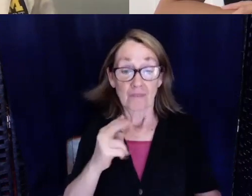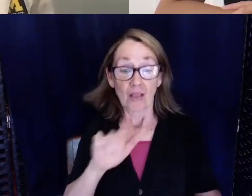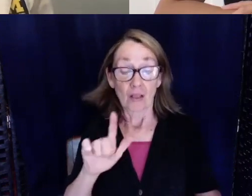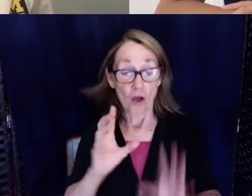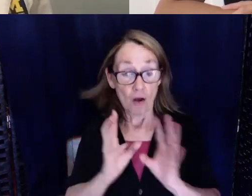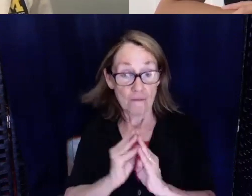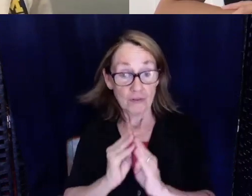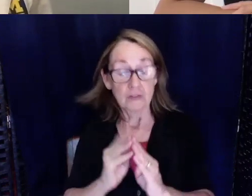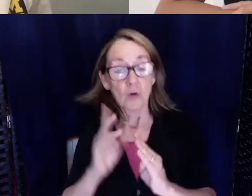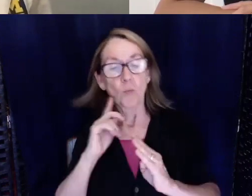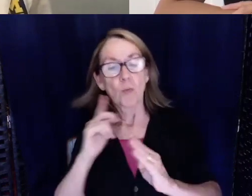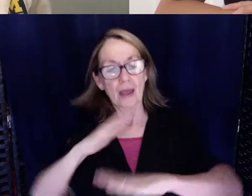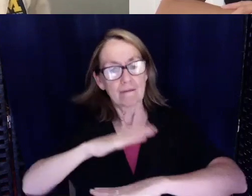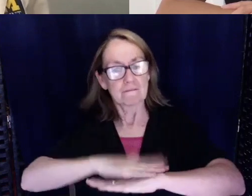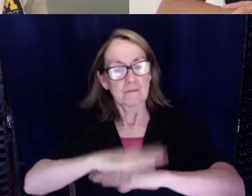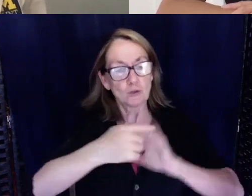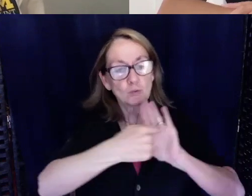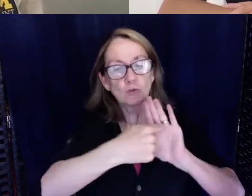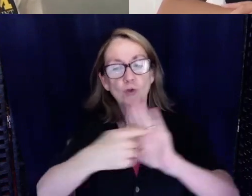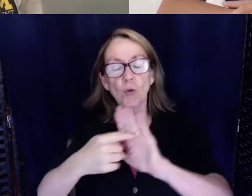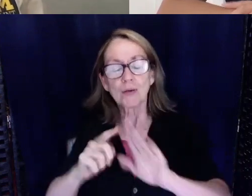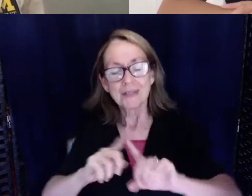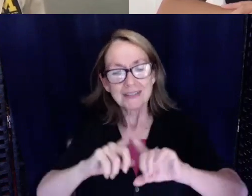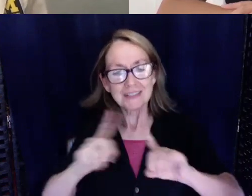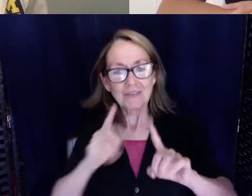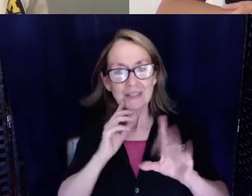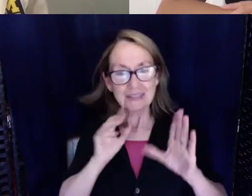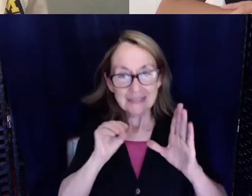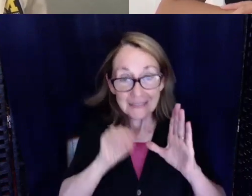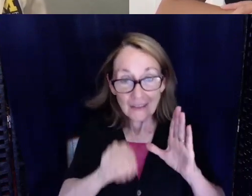test out the different stethoscopes and try to figure out what can work for